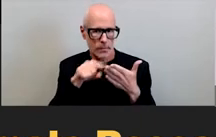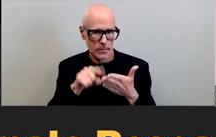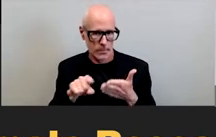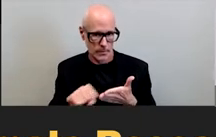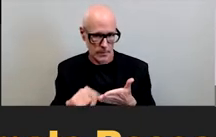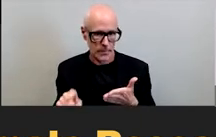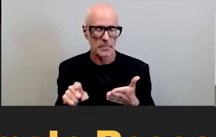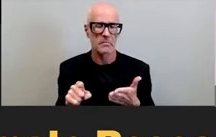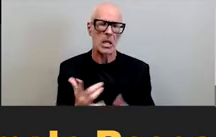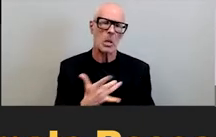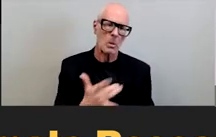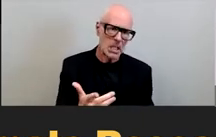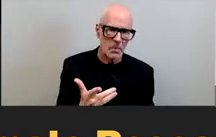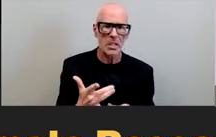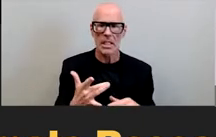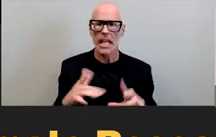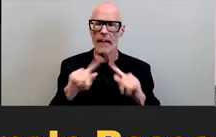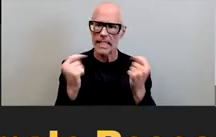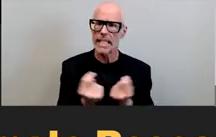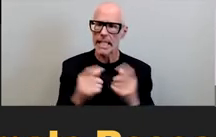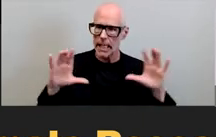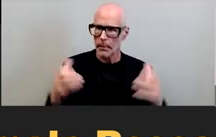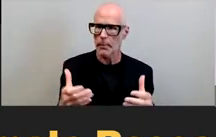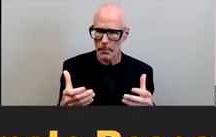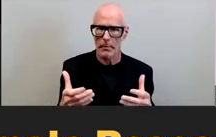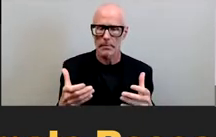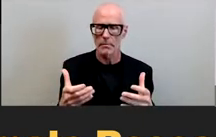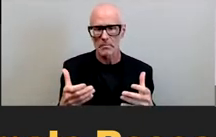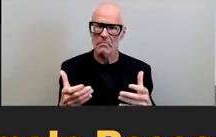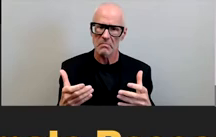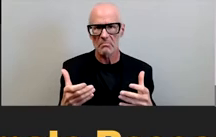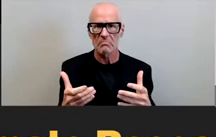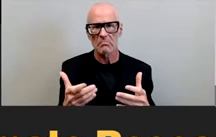we usually go with a team of researchers from the center and spend about four days on the